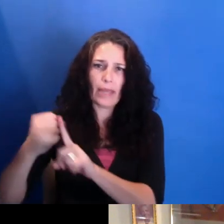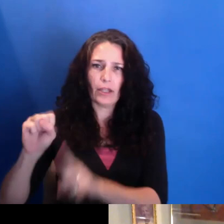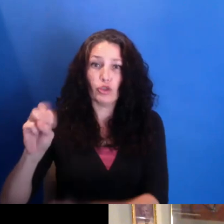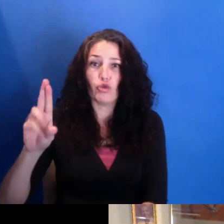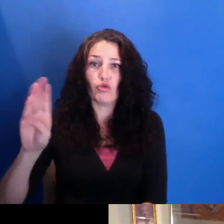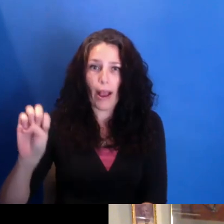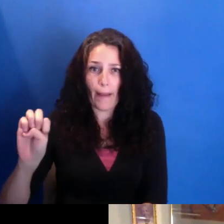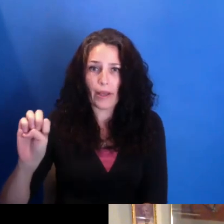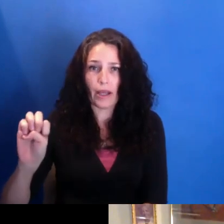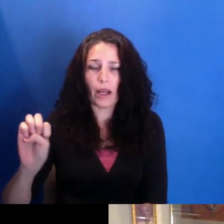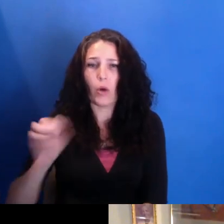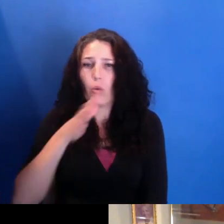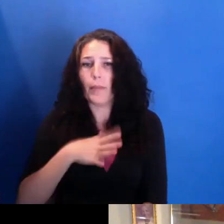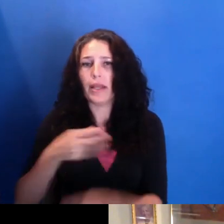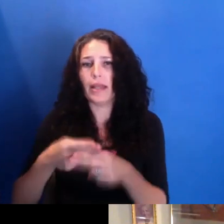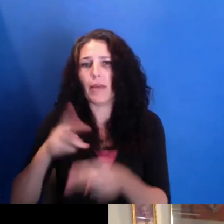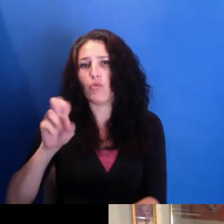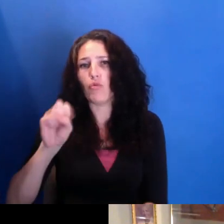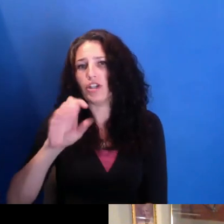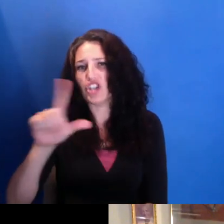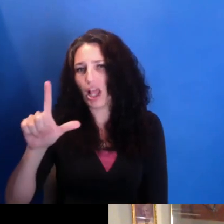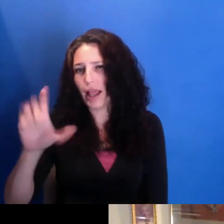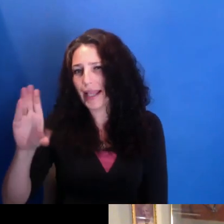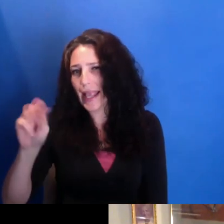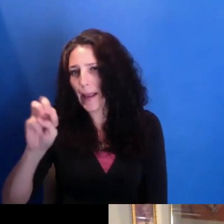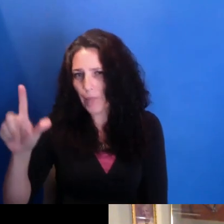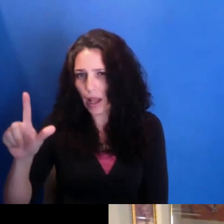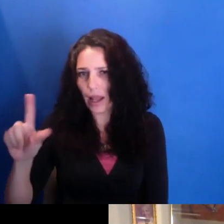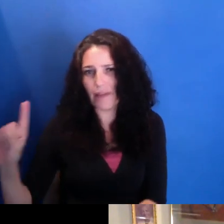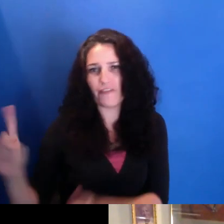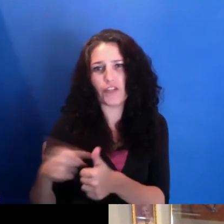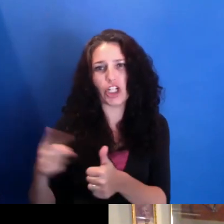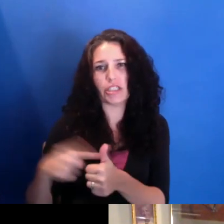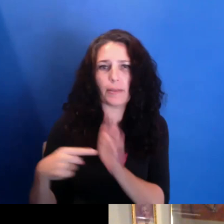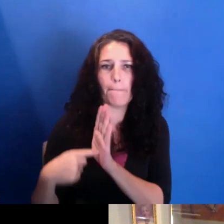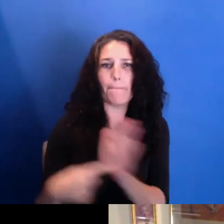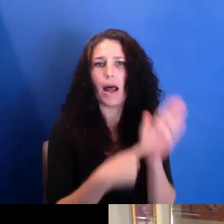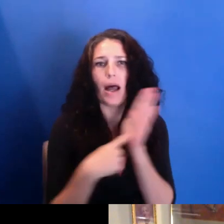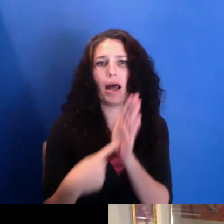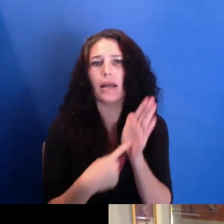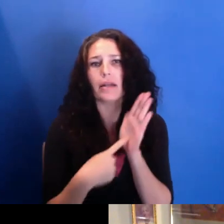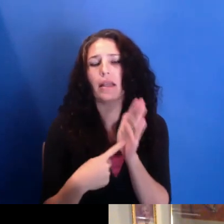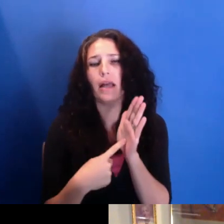in our first model, the first model of participatory media that I was involved with in terms of community really,